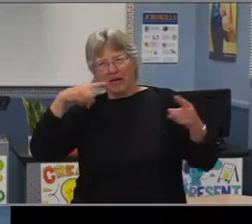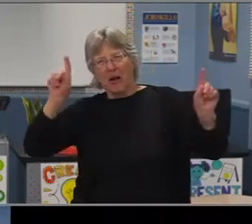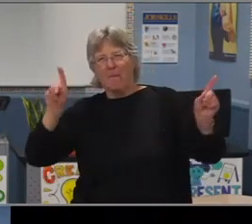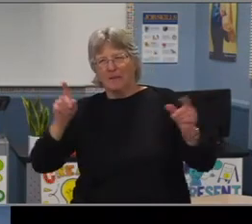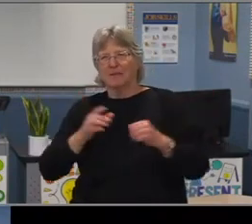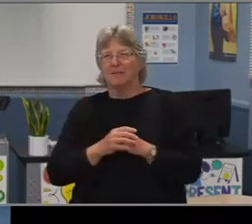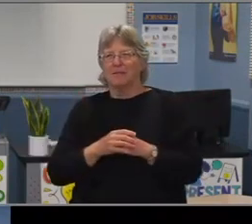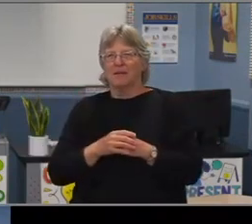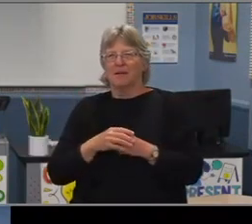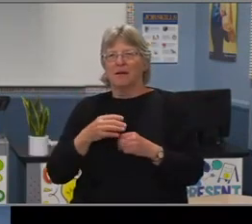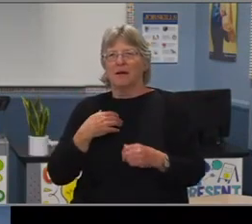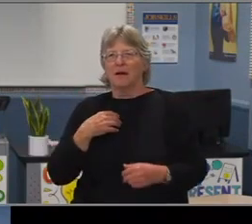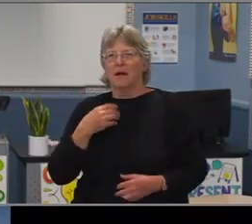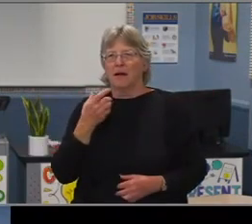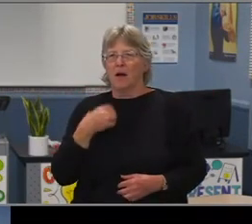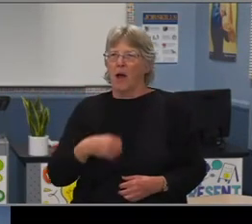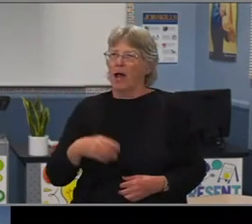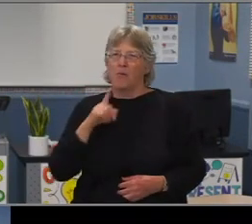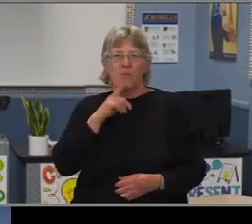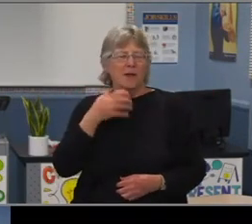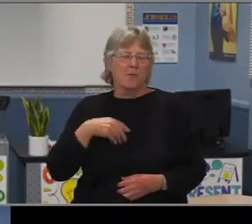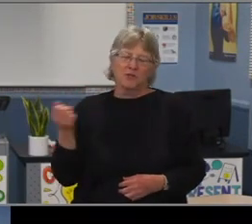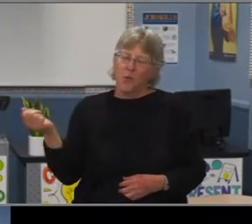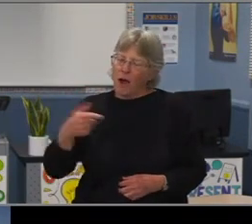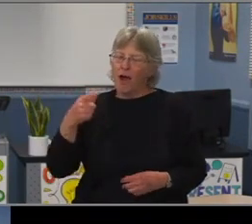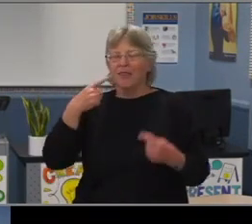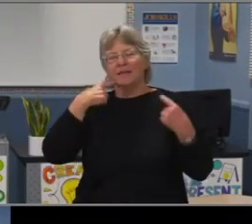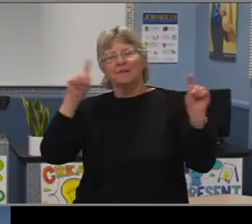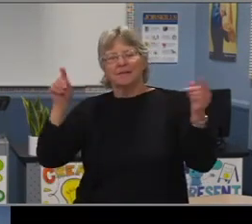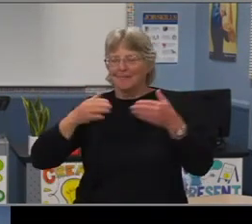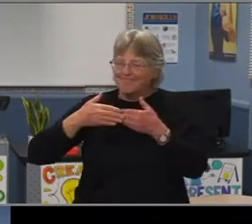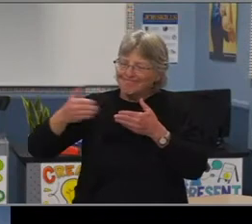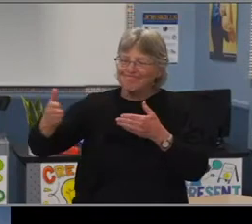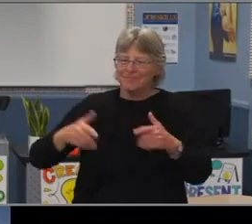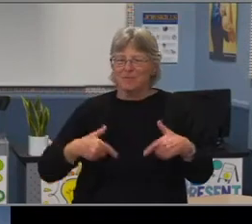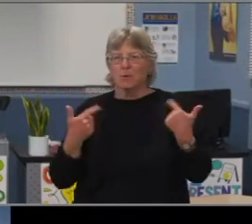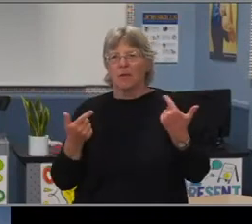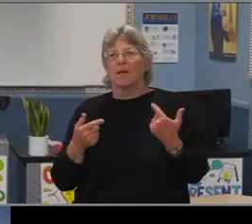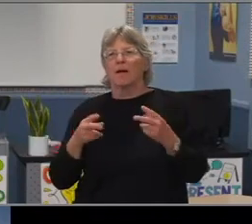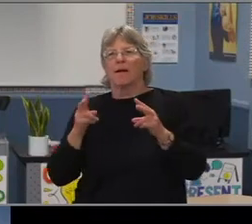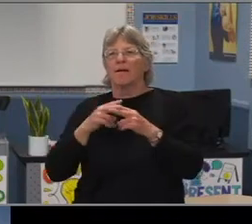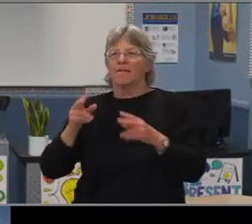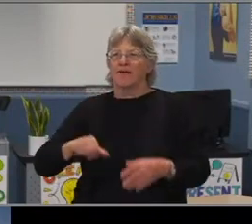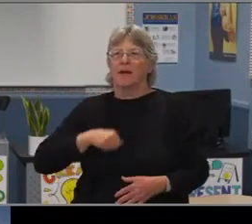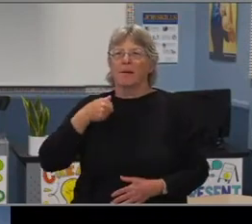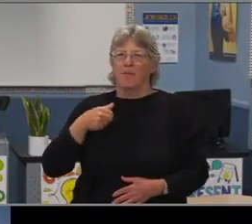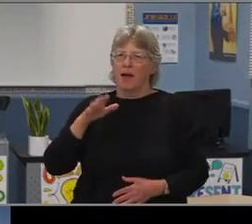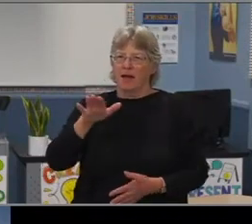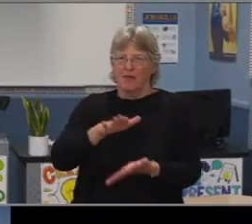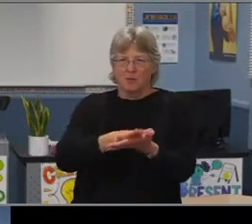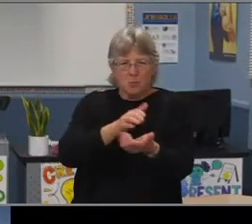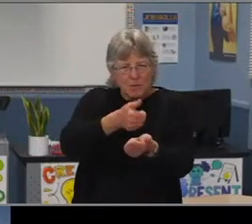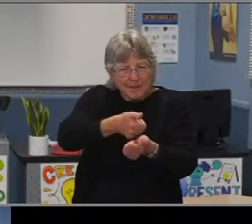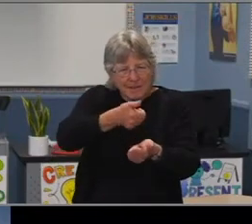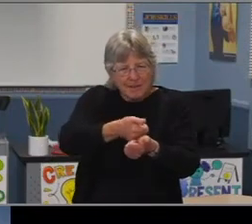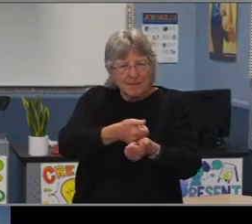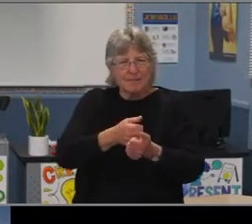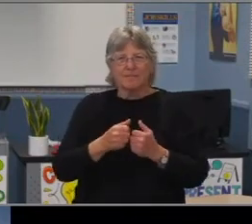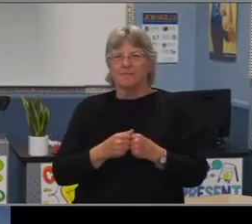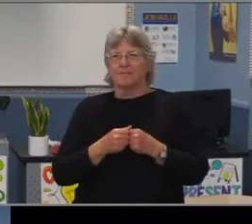Just wish you all the success going forward. Very proud of the school as a standard for me